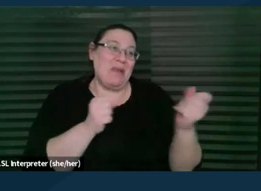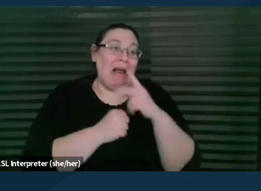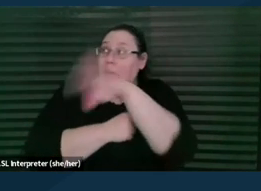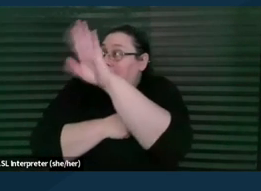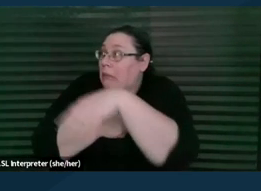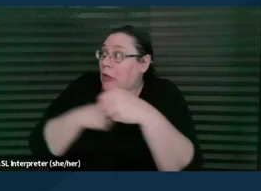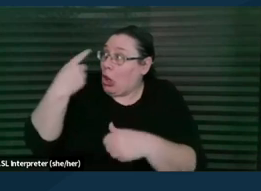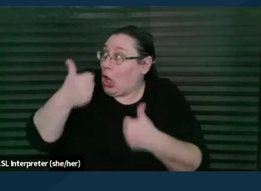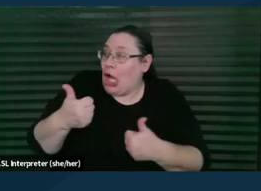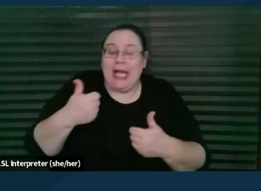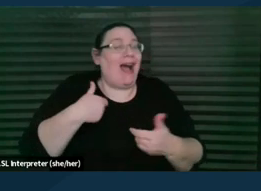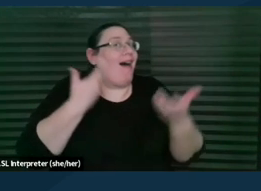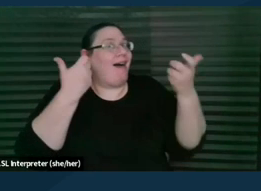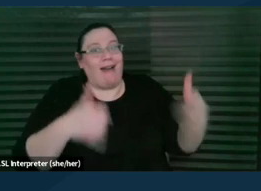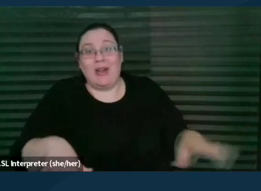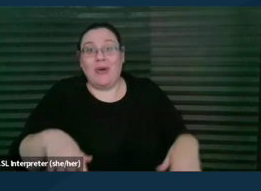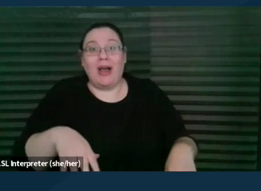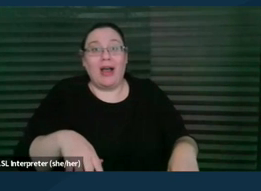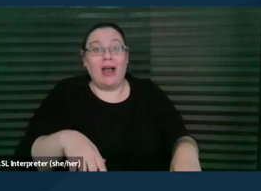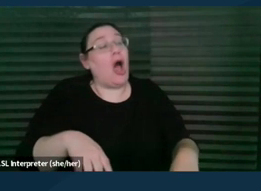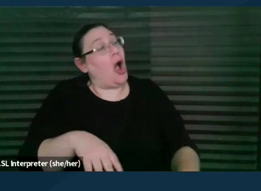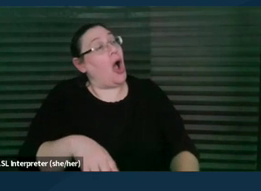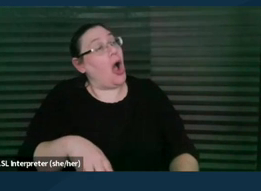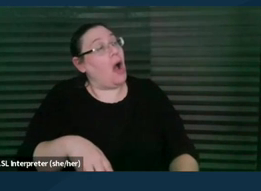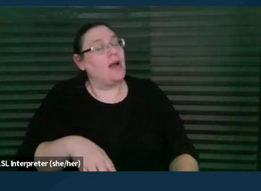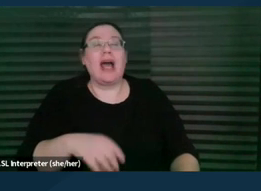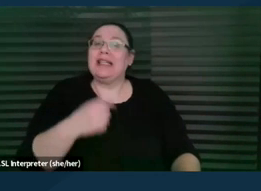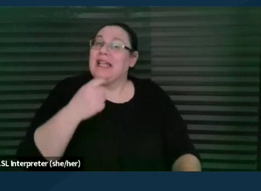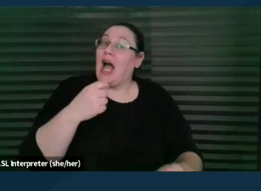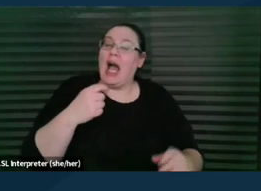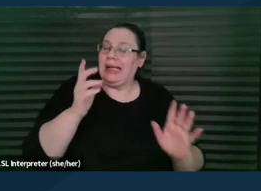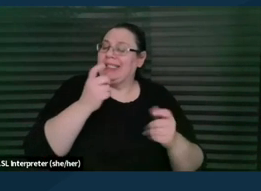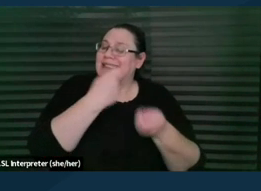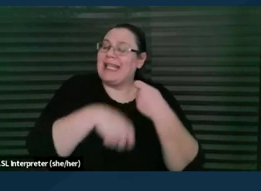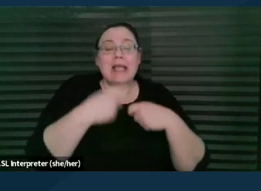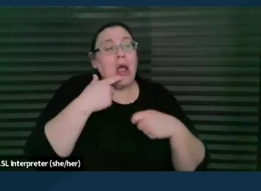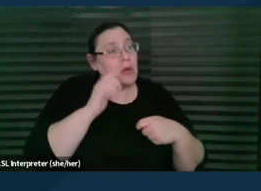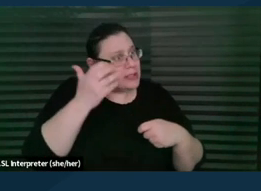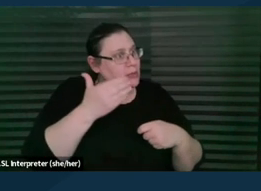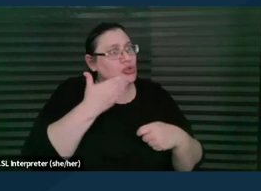And I don't wanna say, I'll just say, "It seems like you did a great job of expressing what you were concerned about."